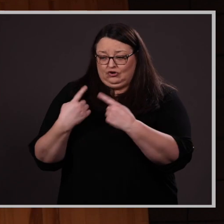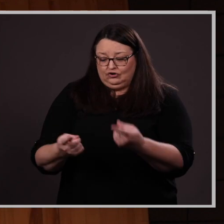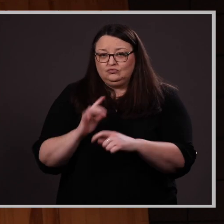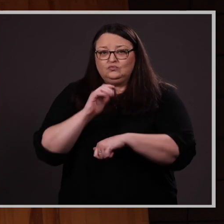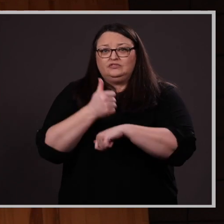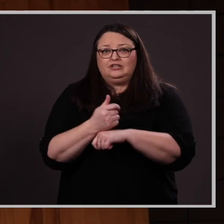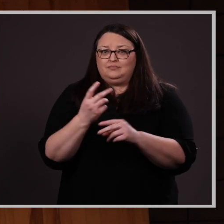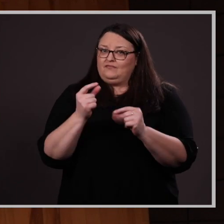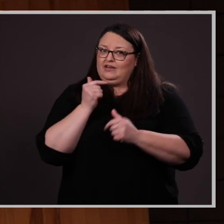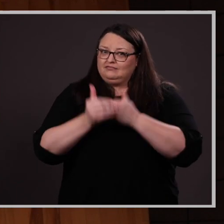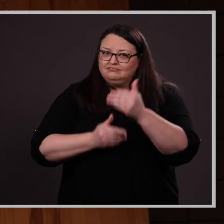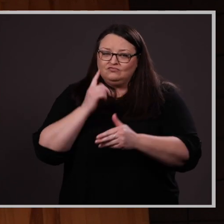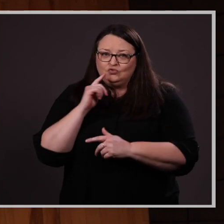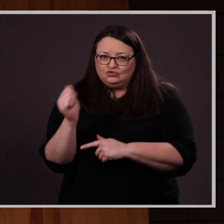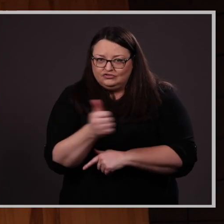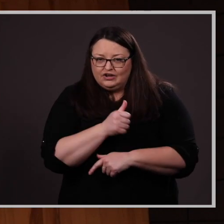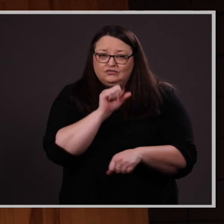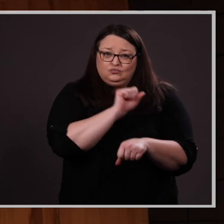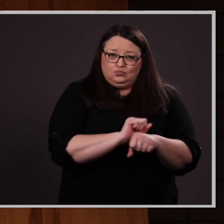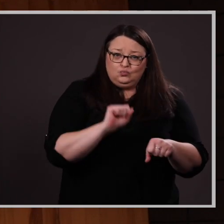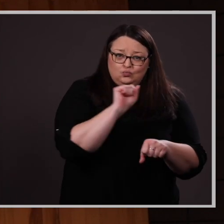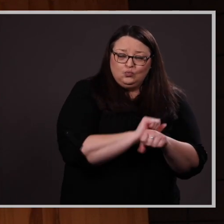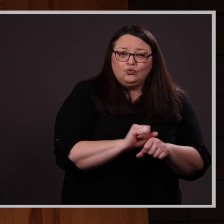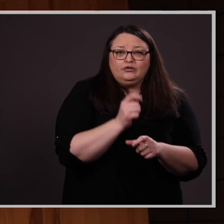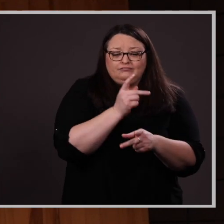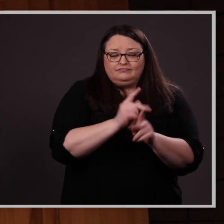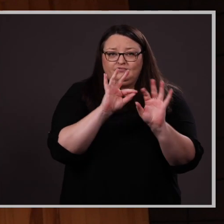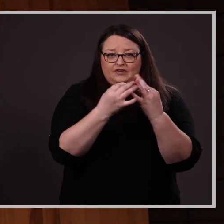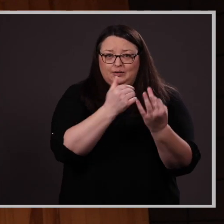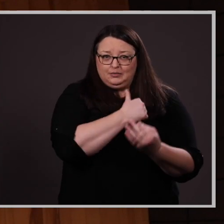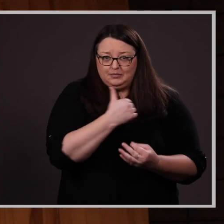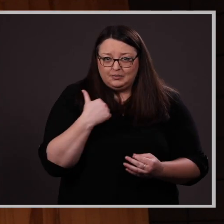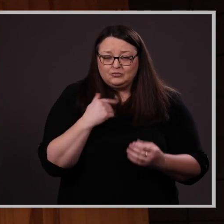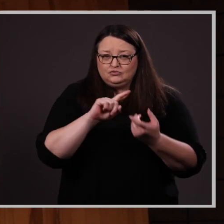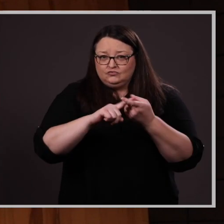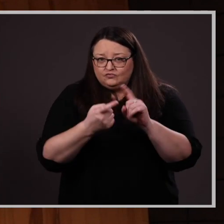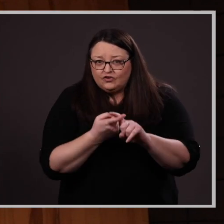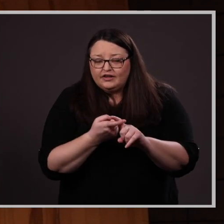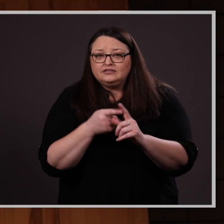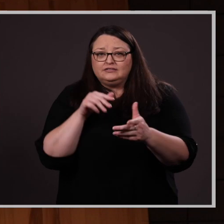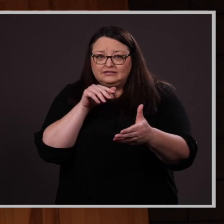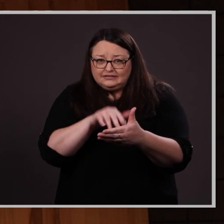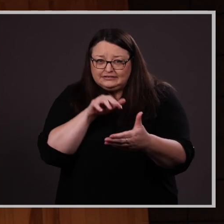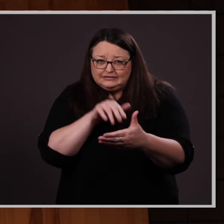for yourselves, worked, maybe taken care of family members and friends, studied like crazy,